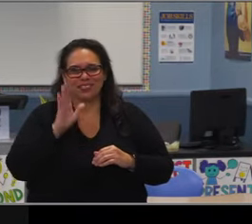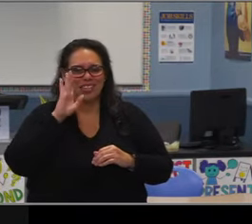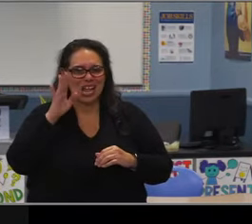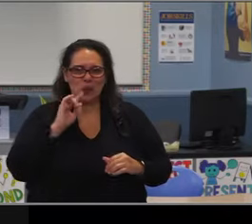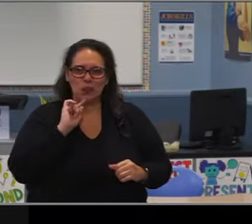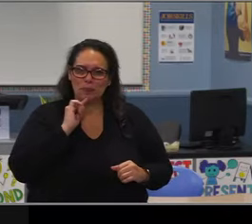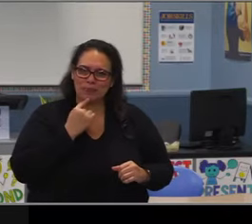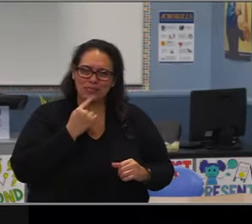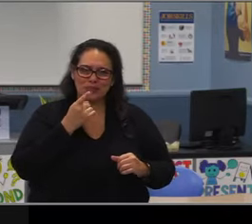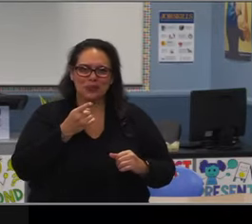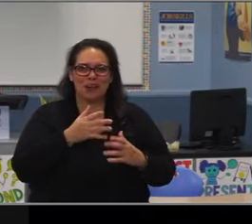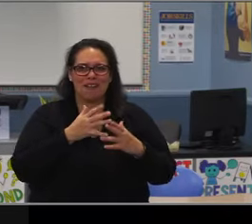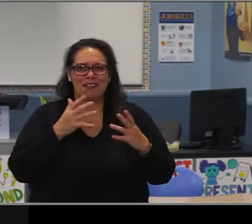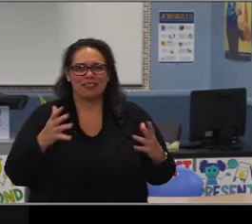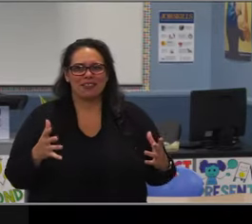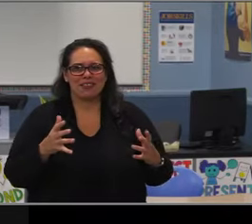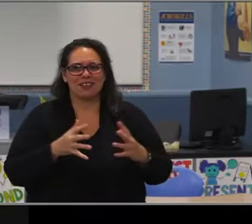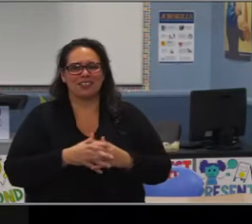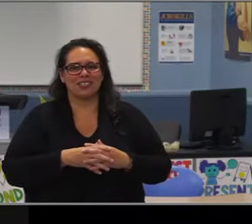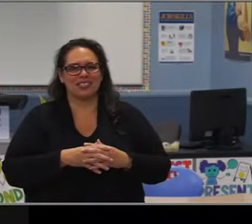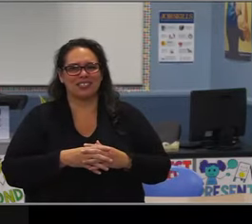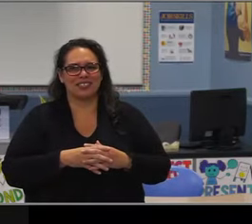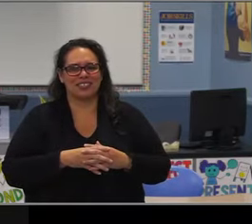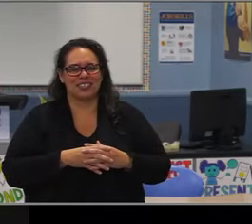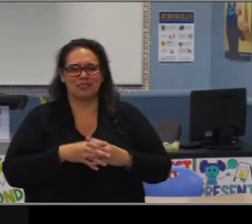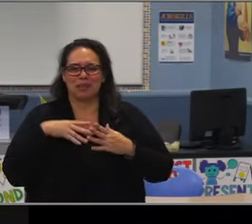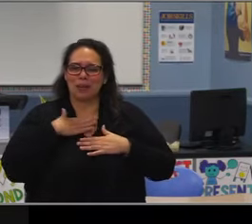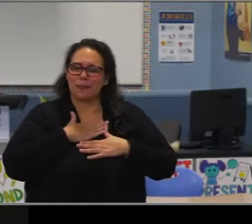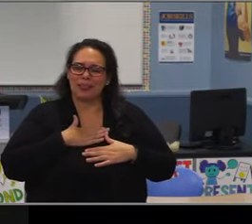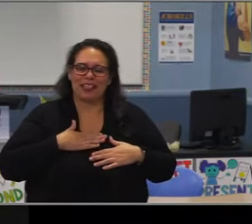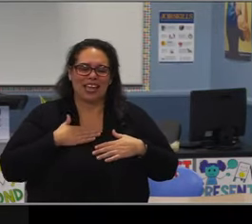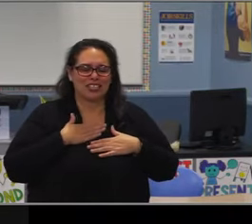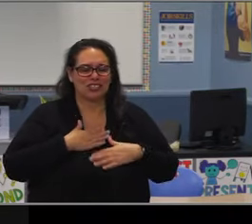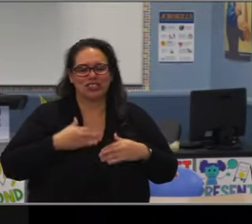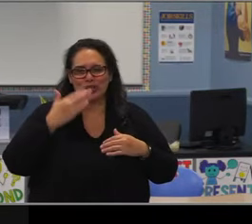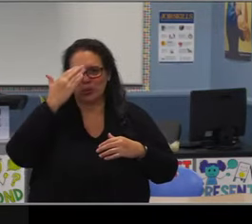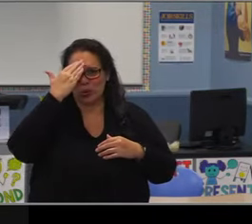that the Meyers are four generations of Long Beach Unified